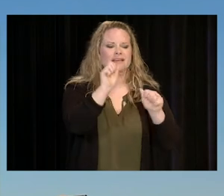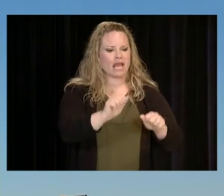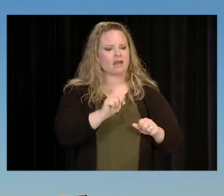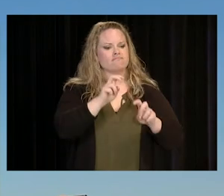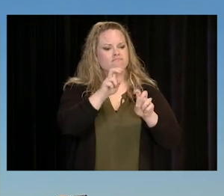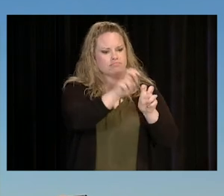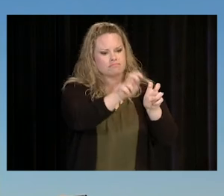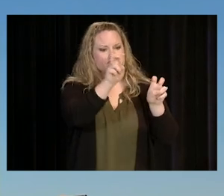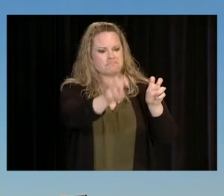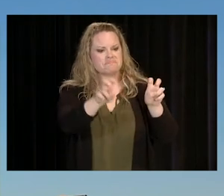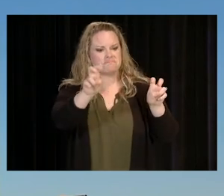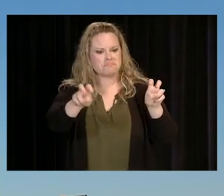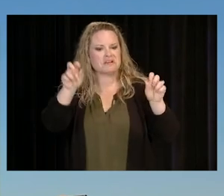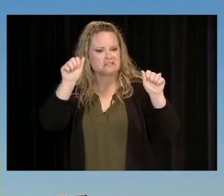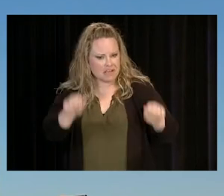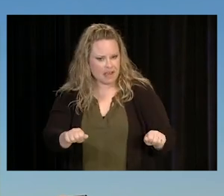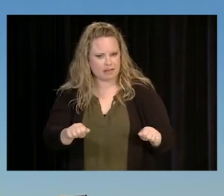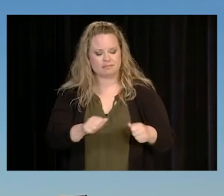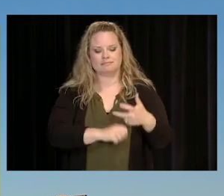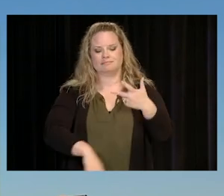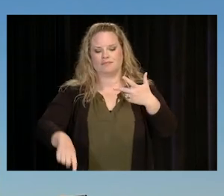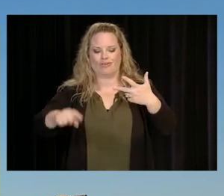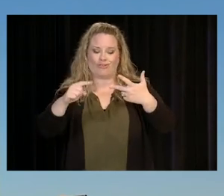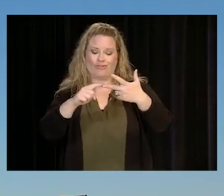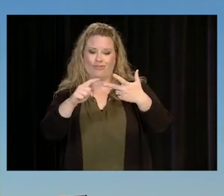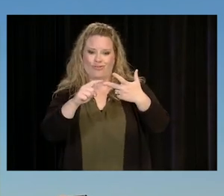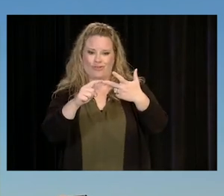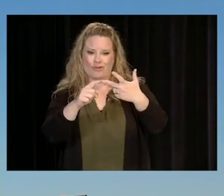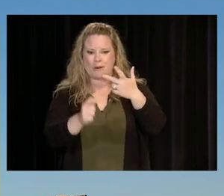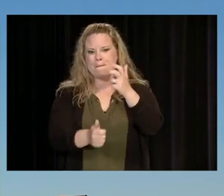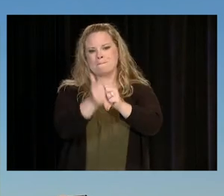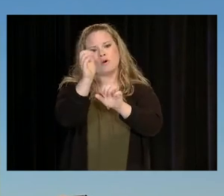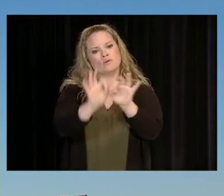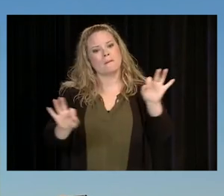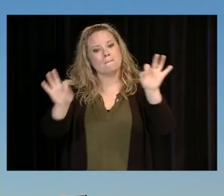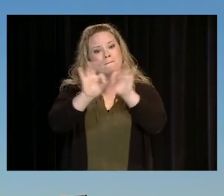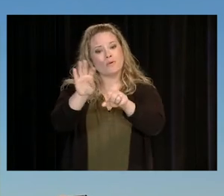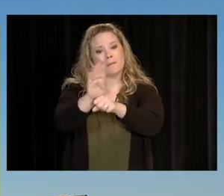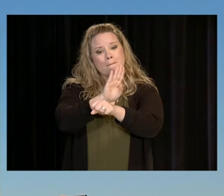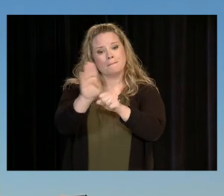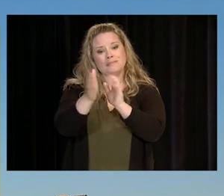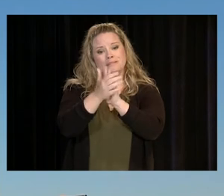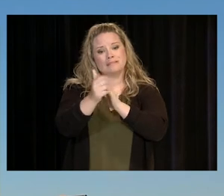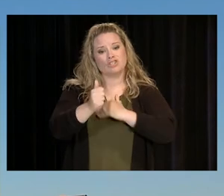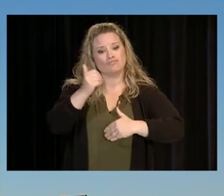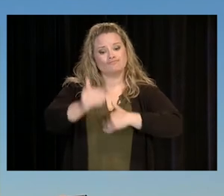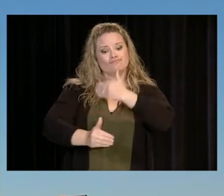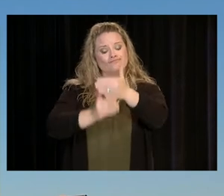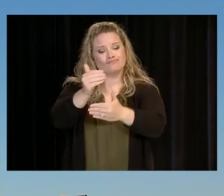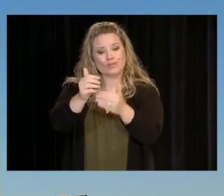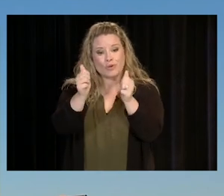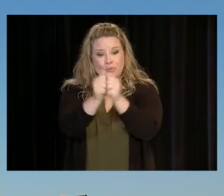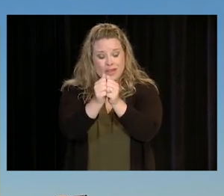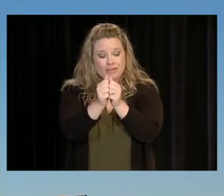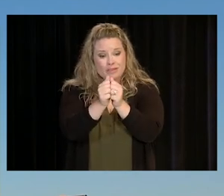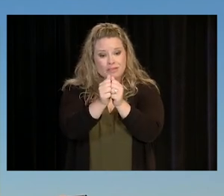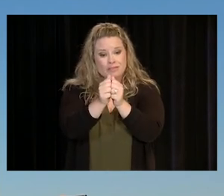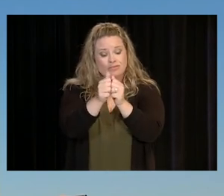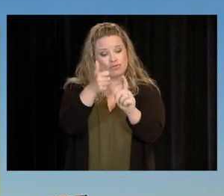MANY STEPPING STONES FOR YOU. THIRD, THE MOST IMPORTANT BUSINESS SKILL THAT YOU CAN CARRY THROUGH WITH YOU THROUGH THE REST